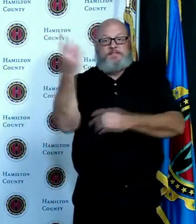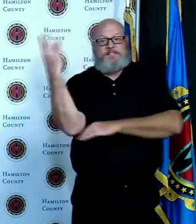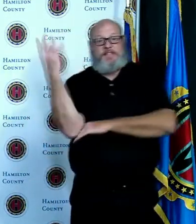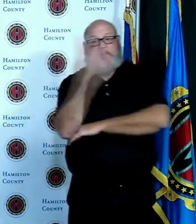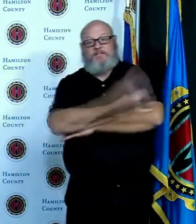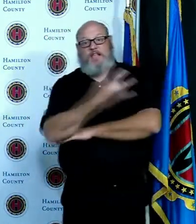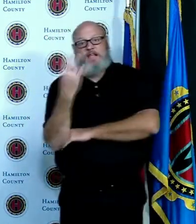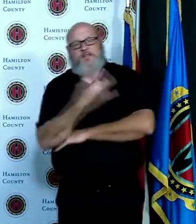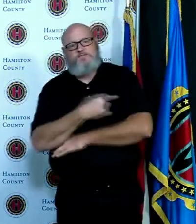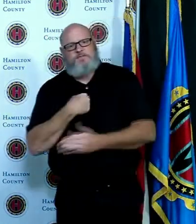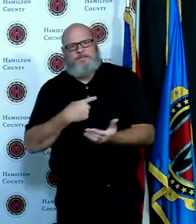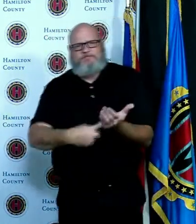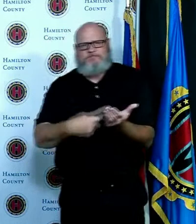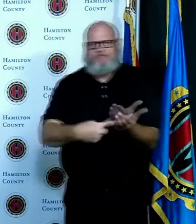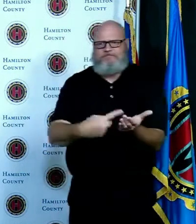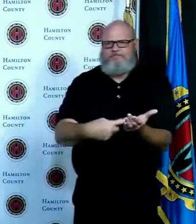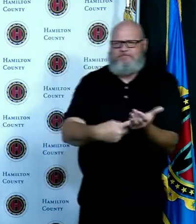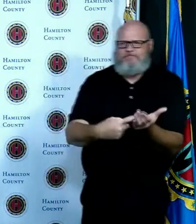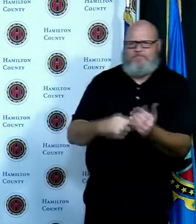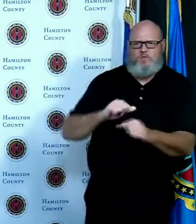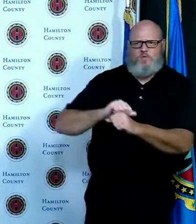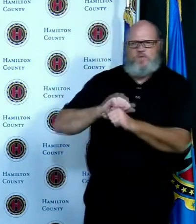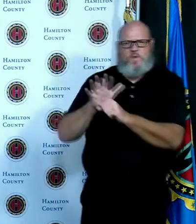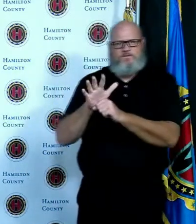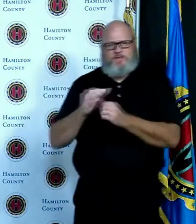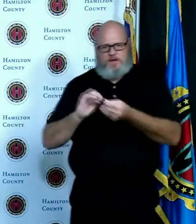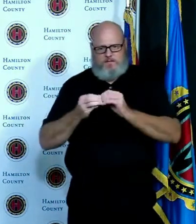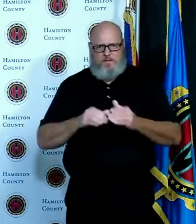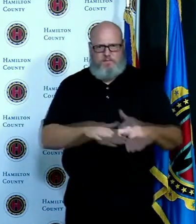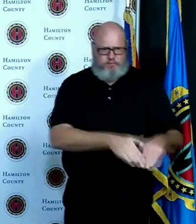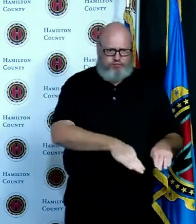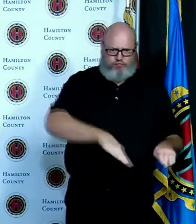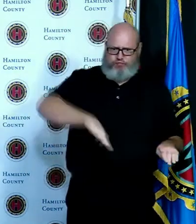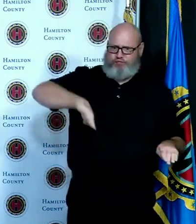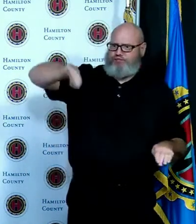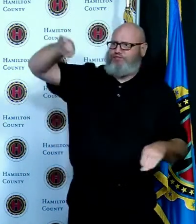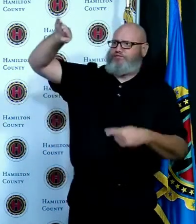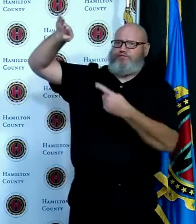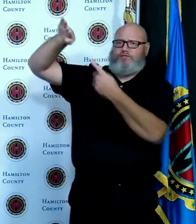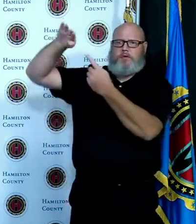Covid-19 cases and hospitalizations for our region have continued to rise significantly